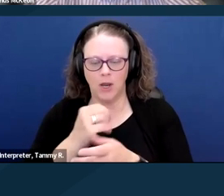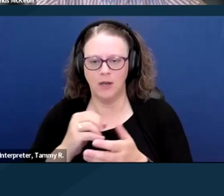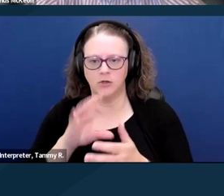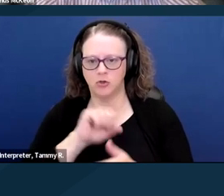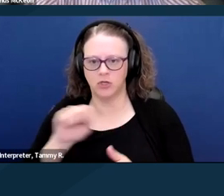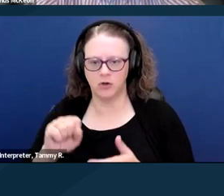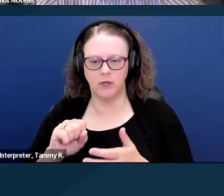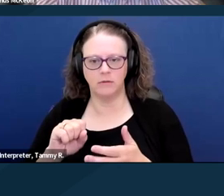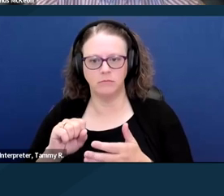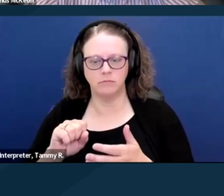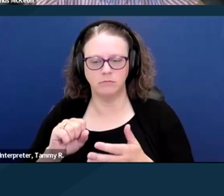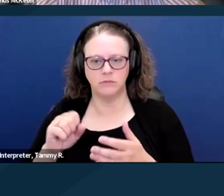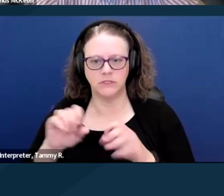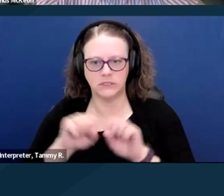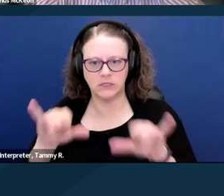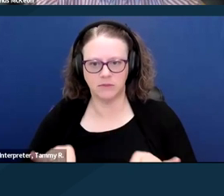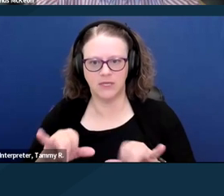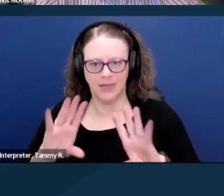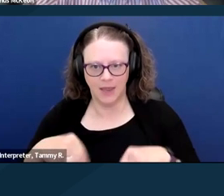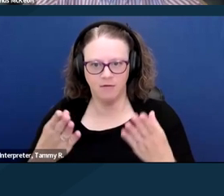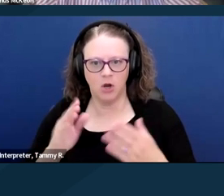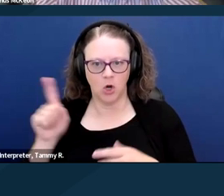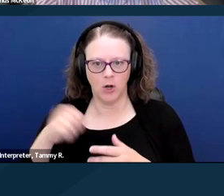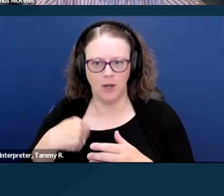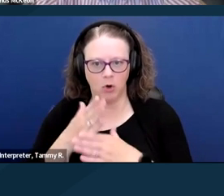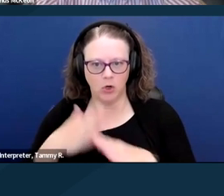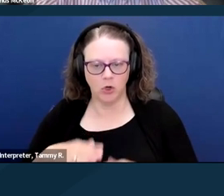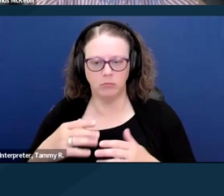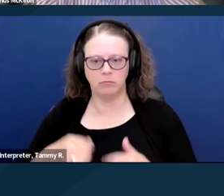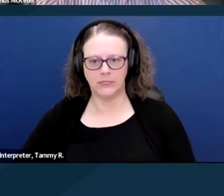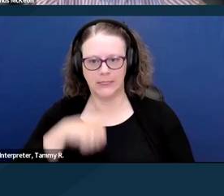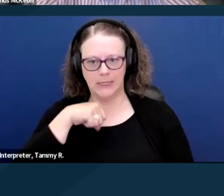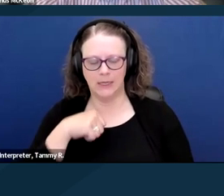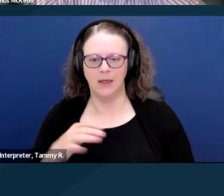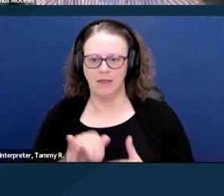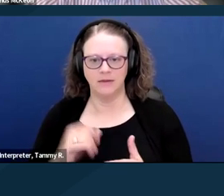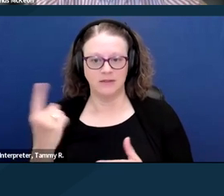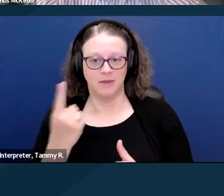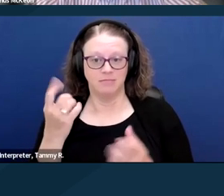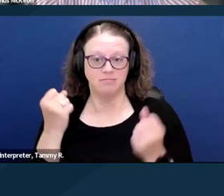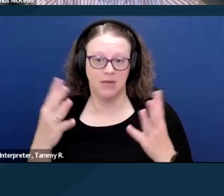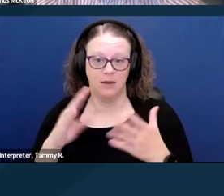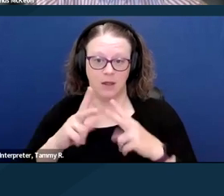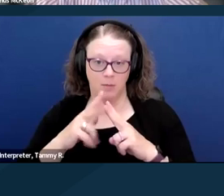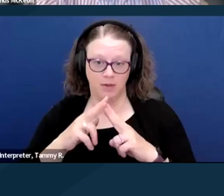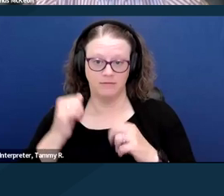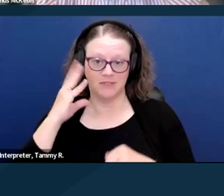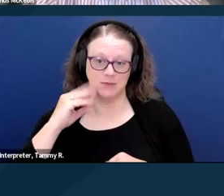that dignity, which is, of course, something which a lot of couples have experienced, as we all know.